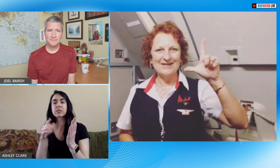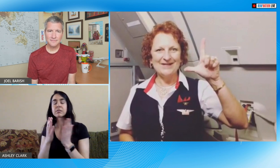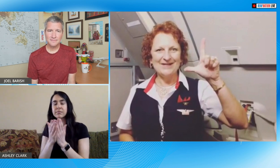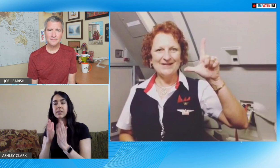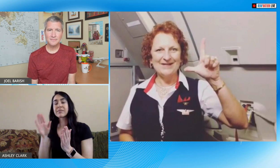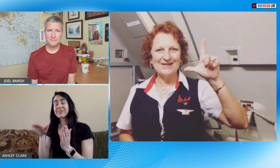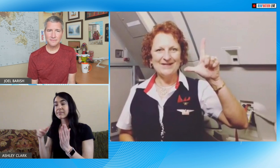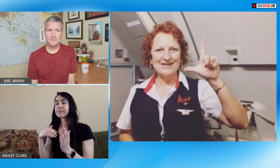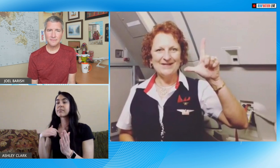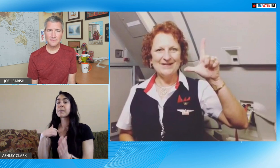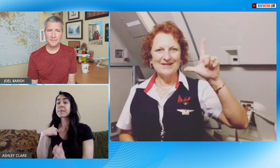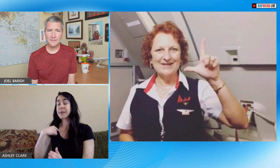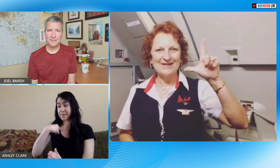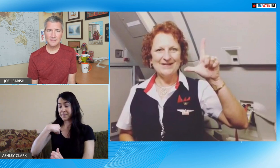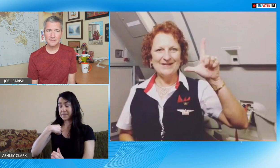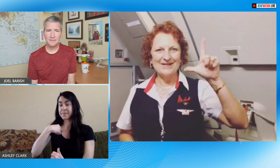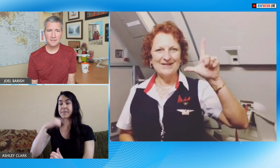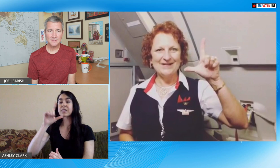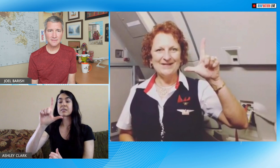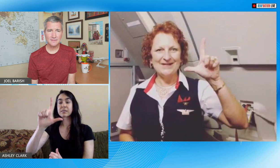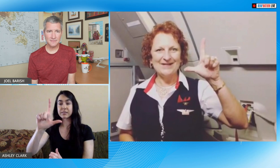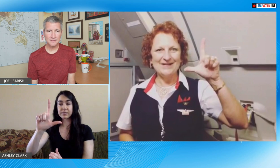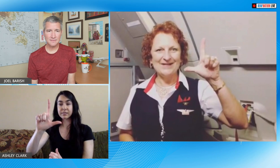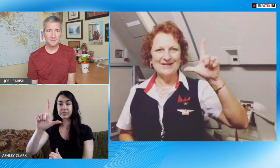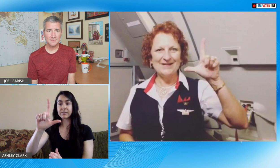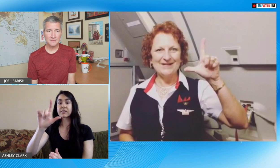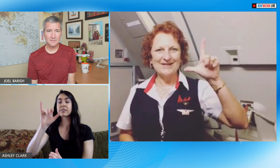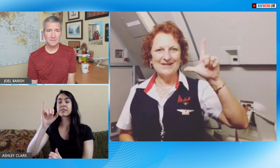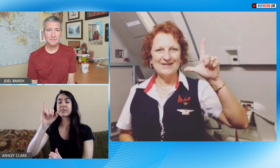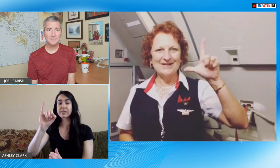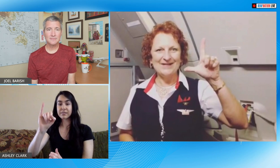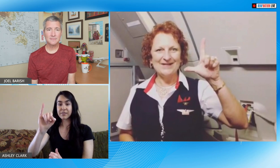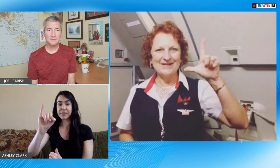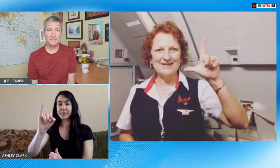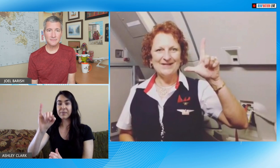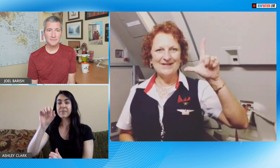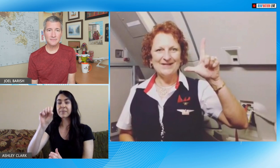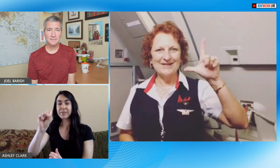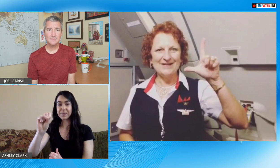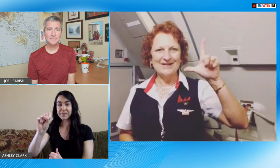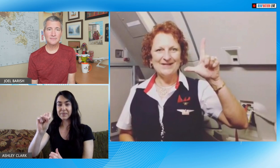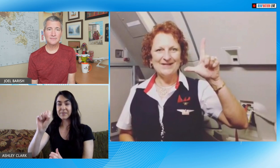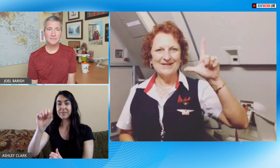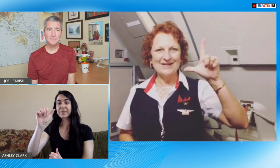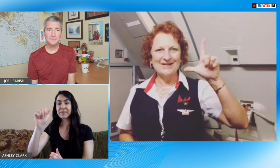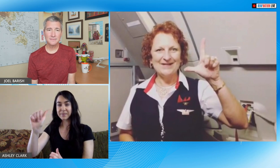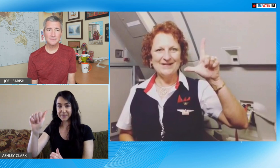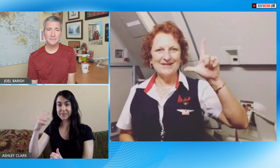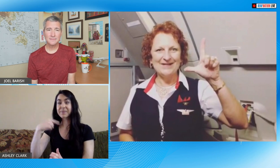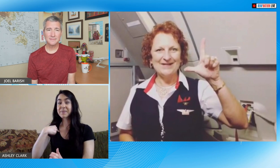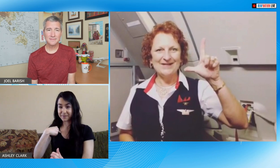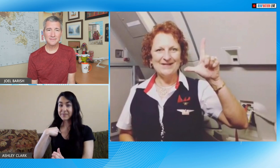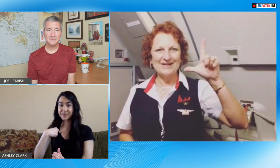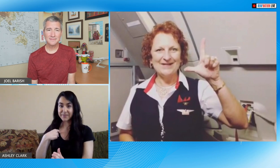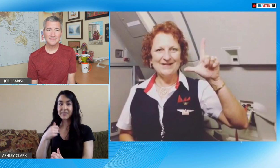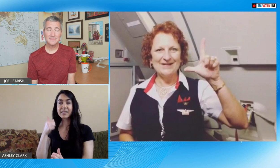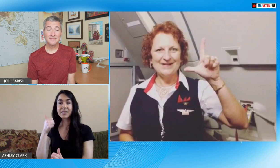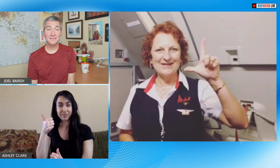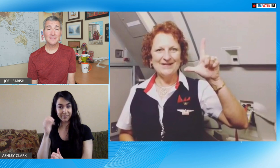that explained all the safety features and she did it she spelled I am Lisa L